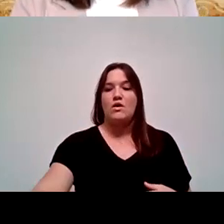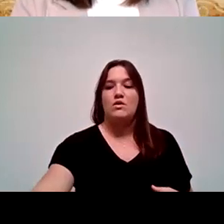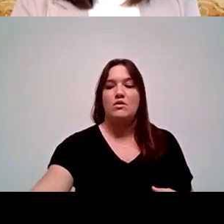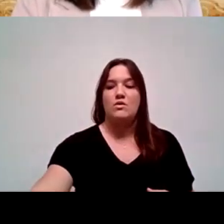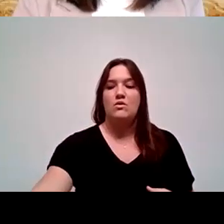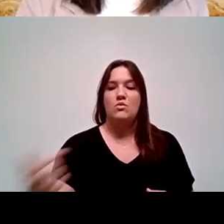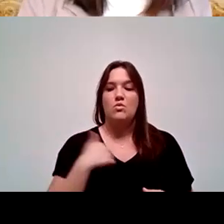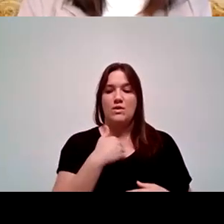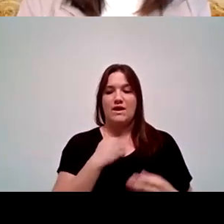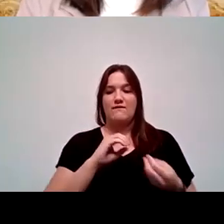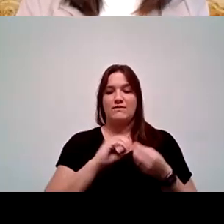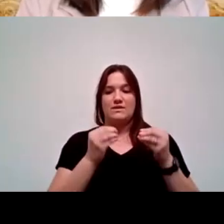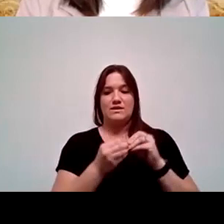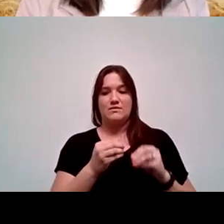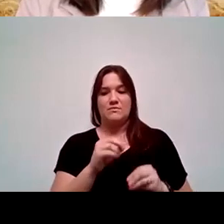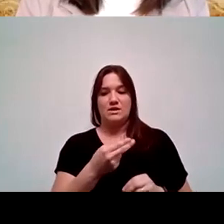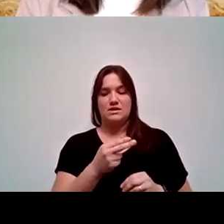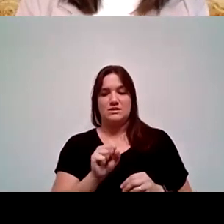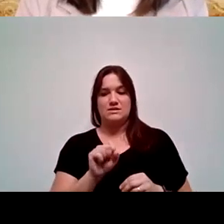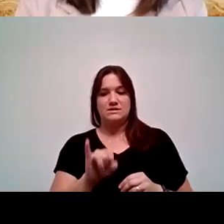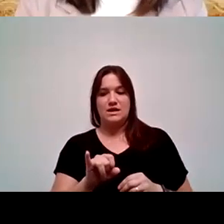of HSI, of Hispanic students in our colleges,